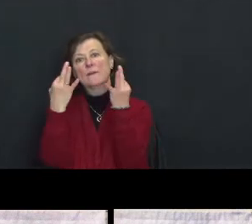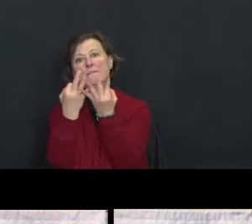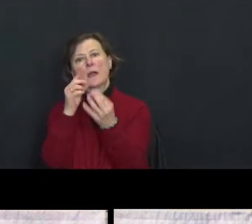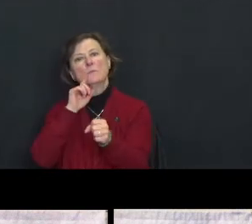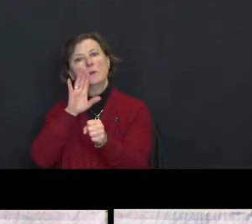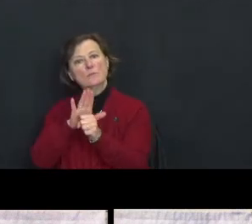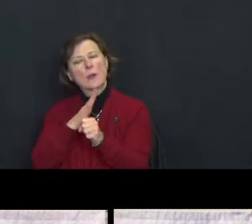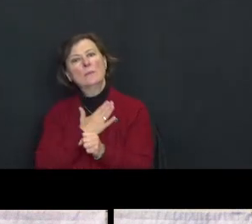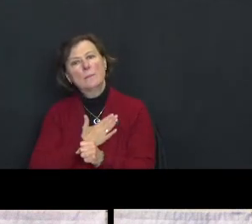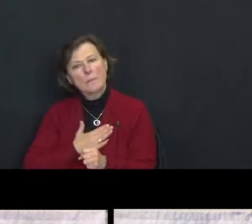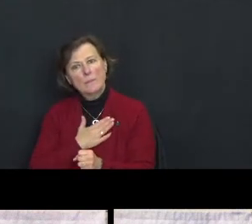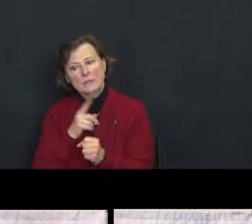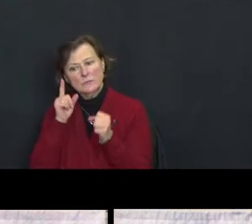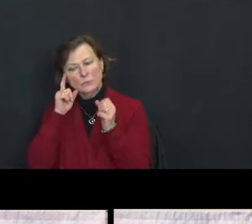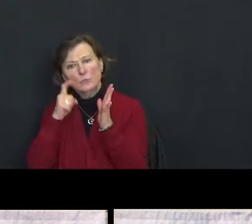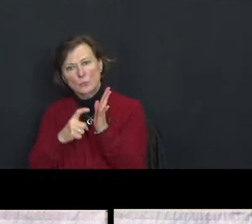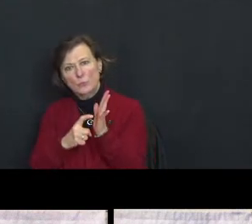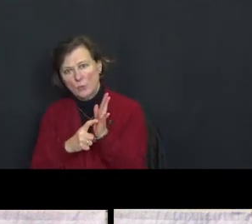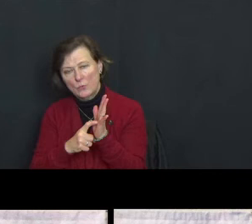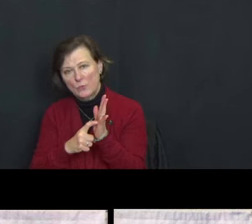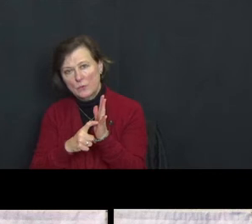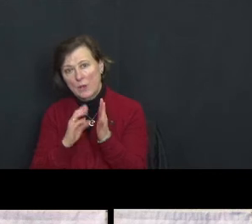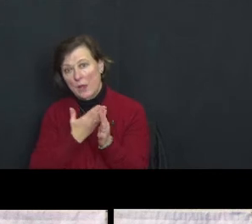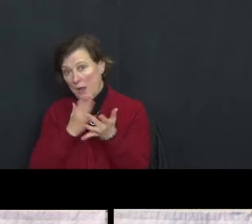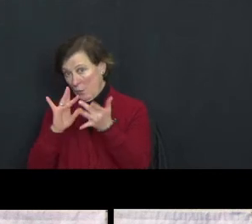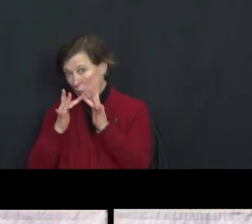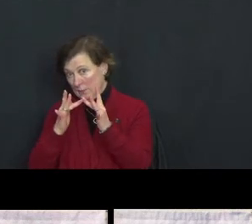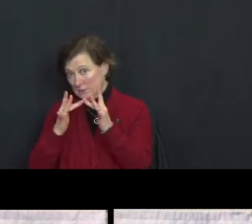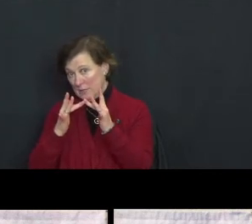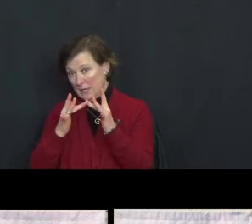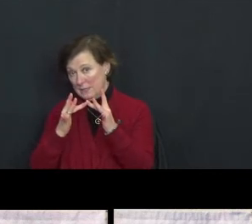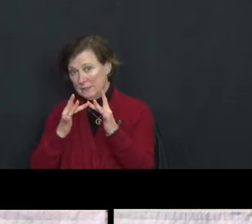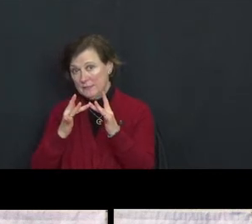Also please pay attention in our website with the announcements.